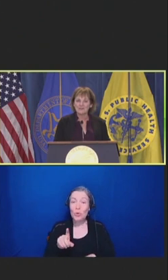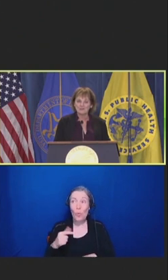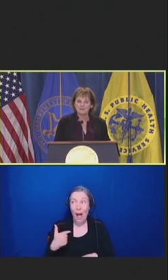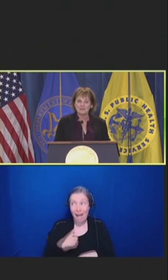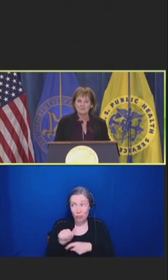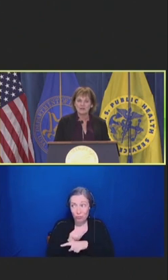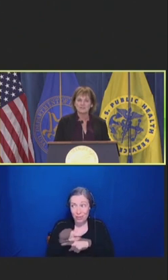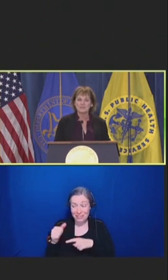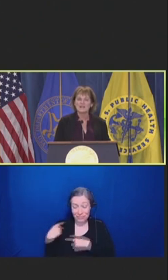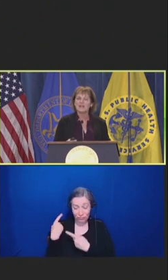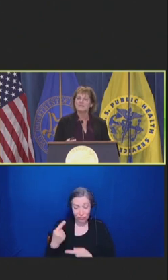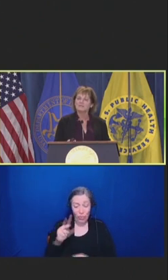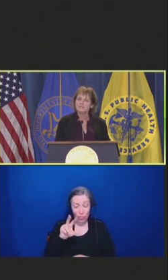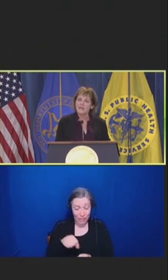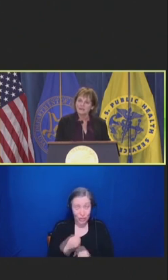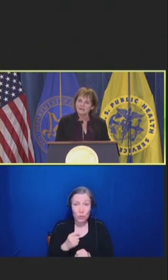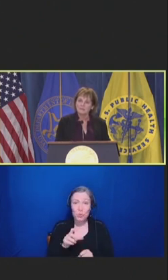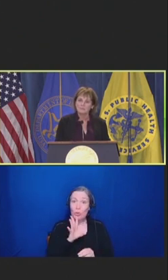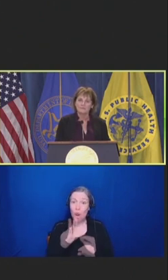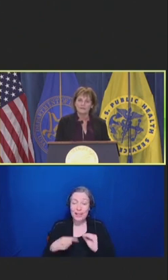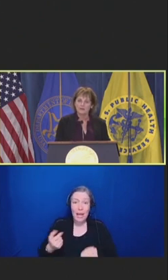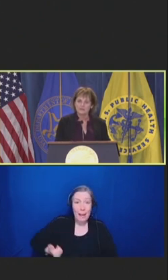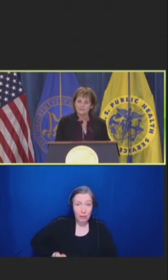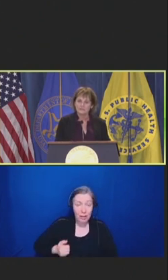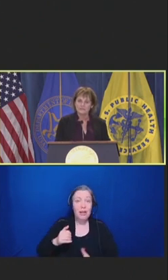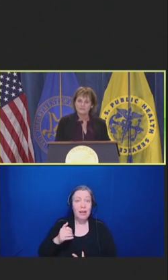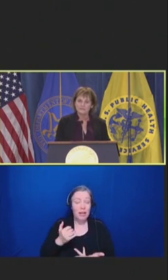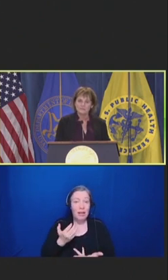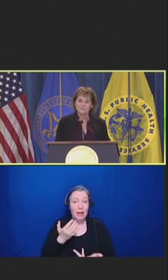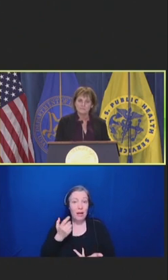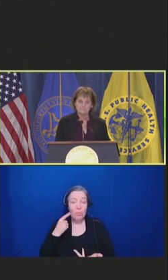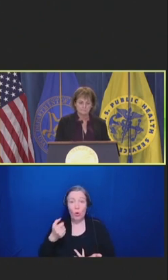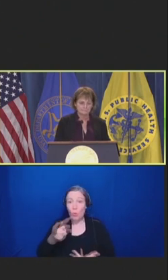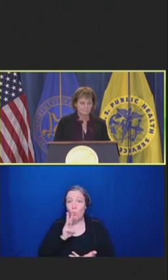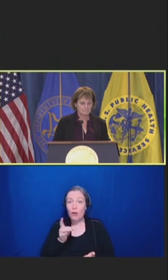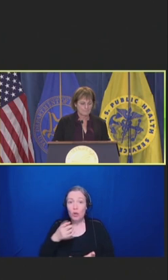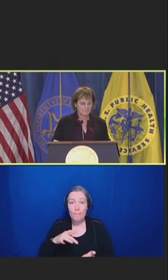for blood pressure and their statin to prevent heart disease. Right?